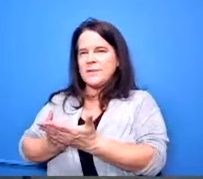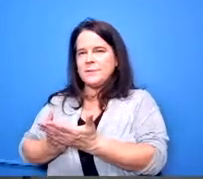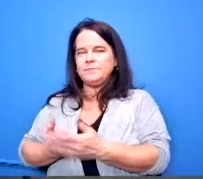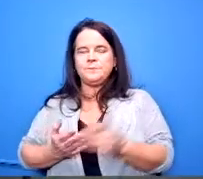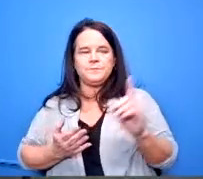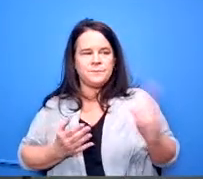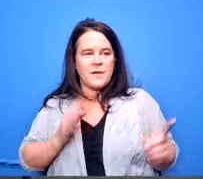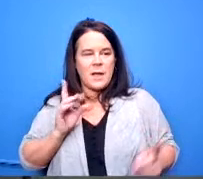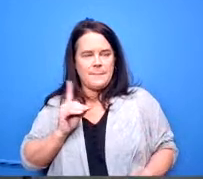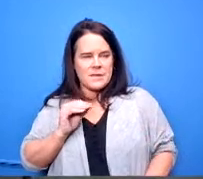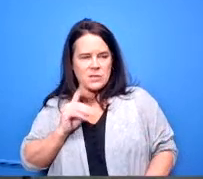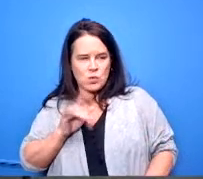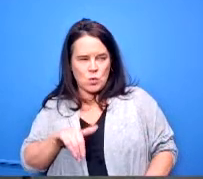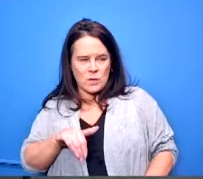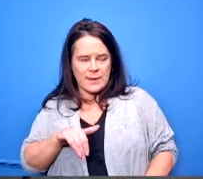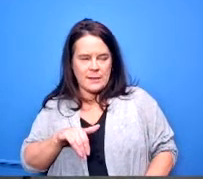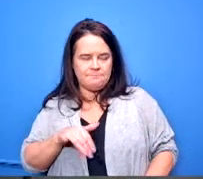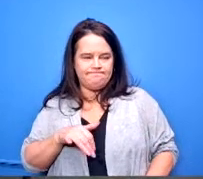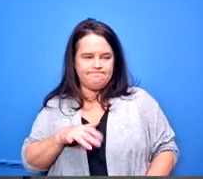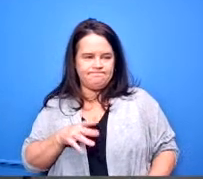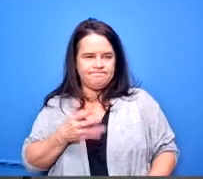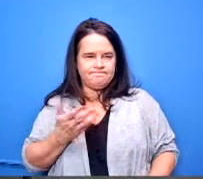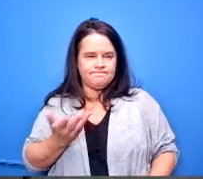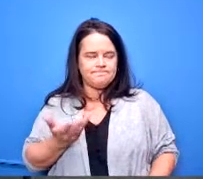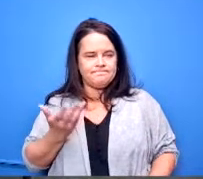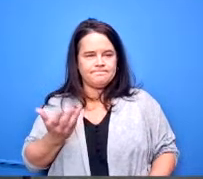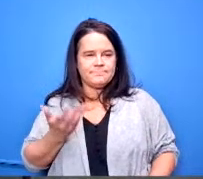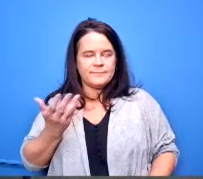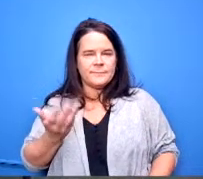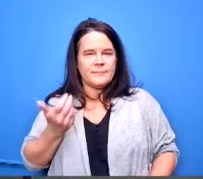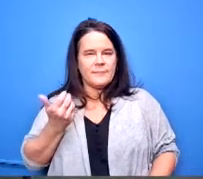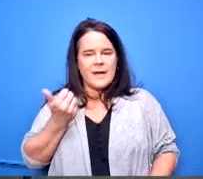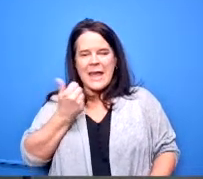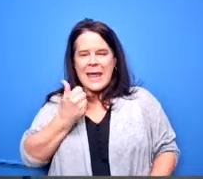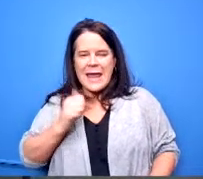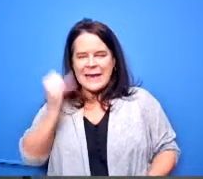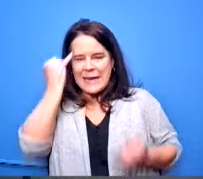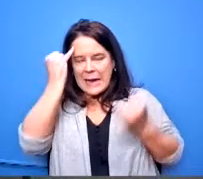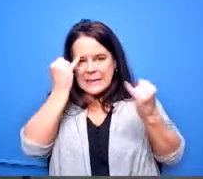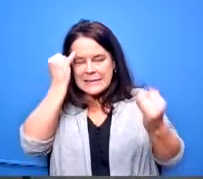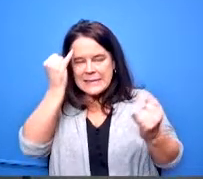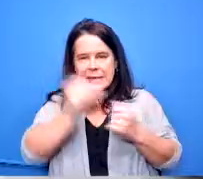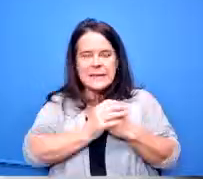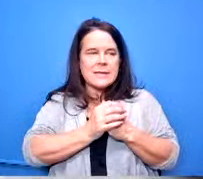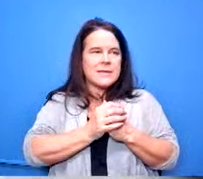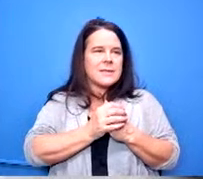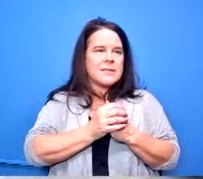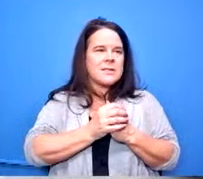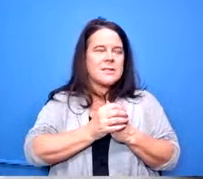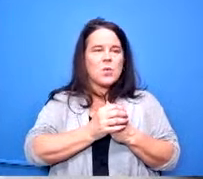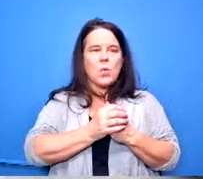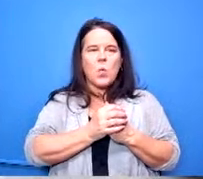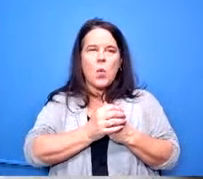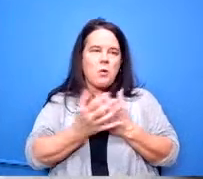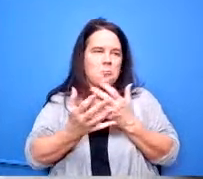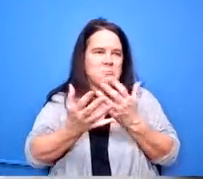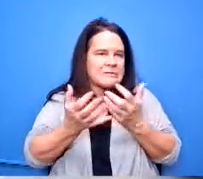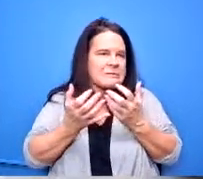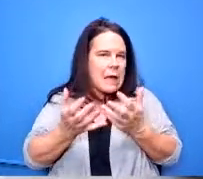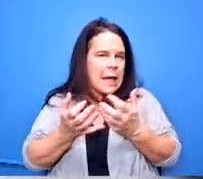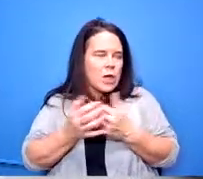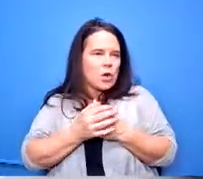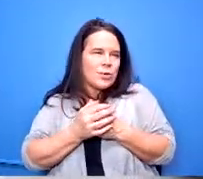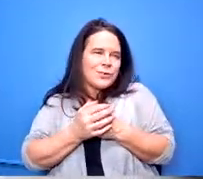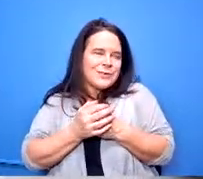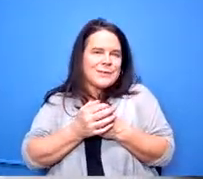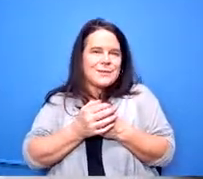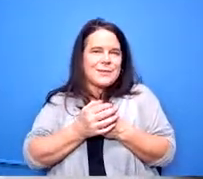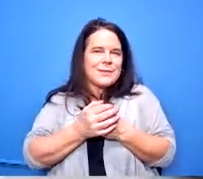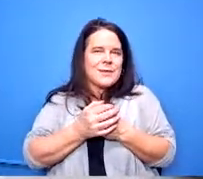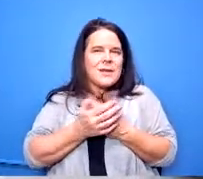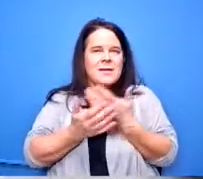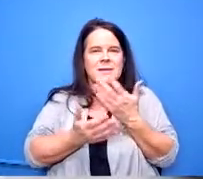there been any ideas or desires around courses um that there's a want for but we don't have the